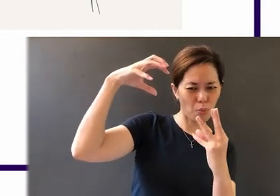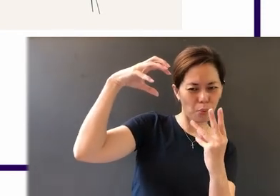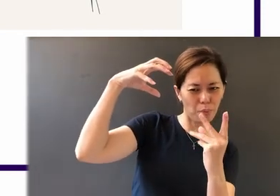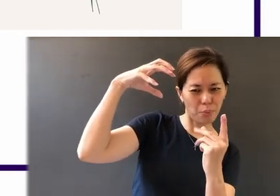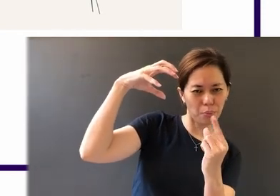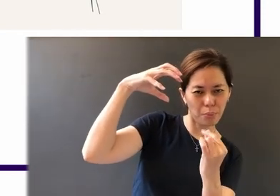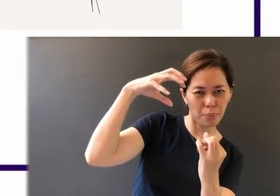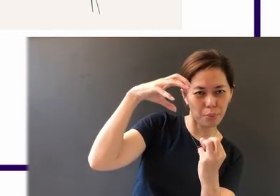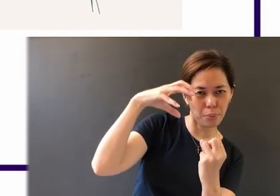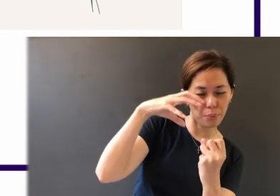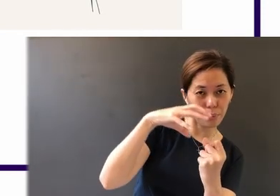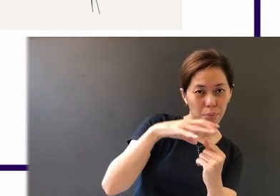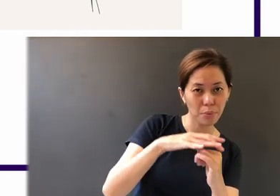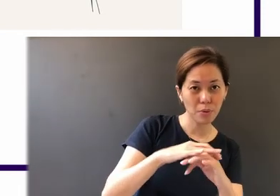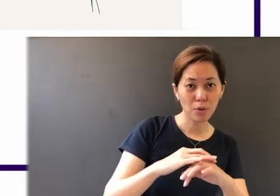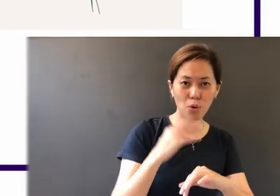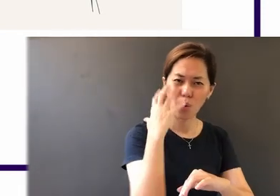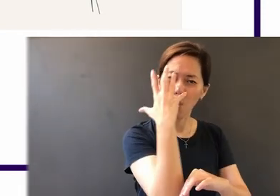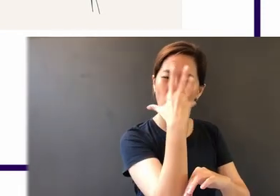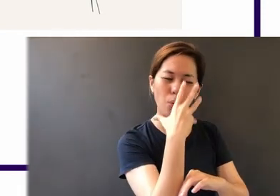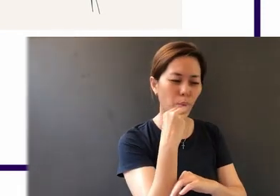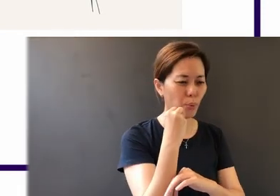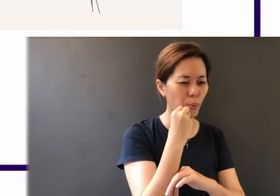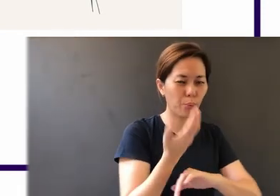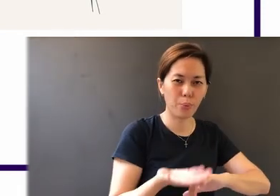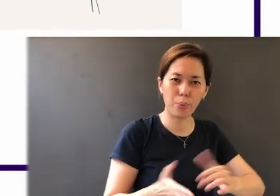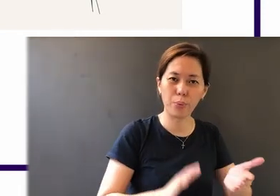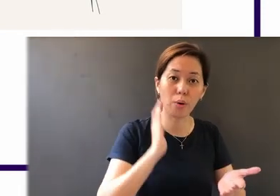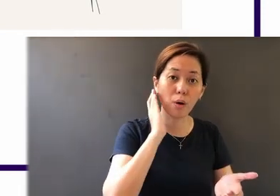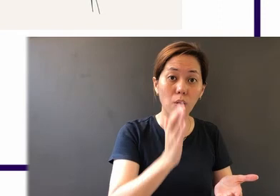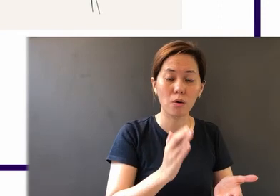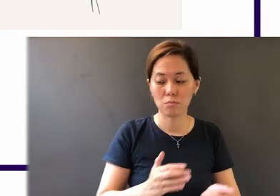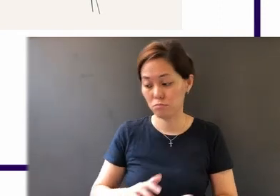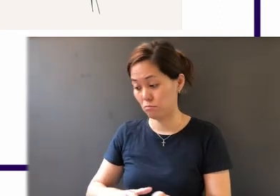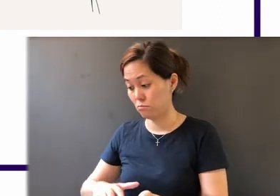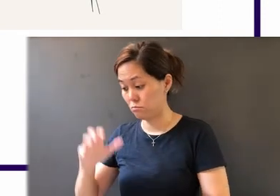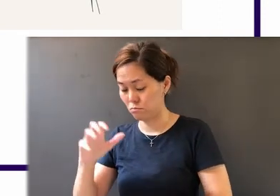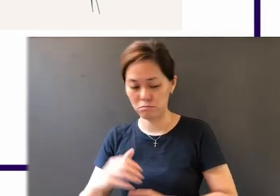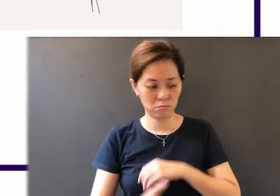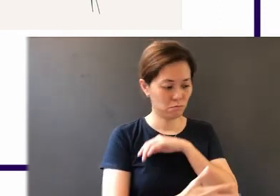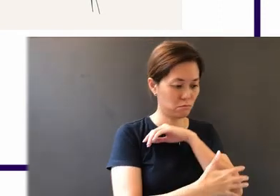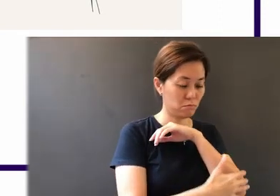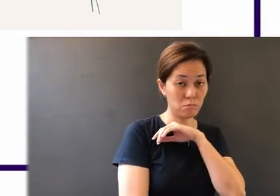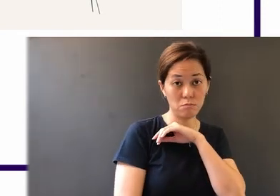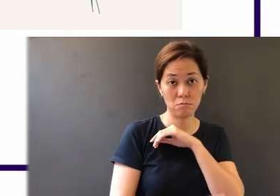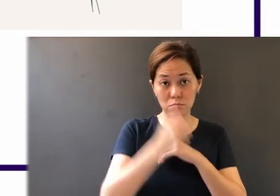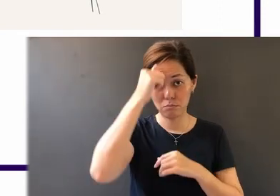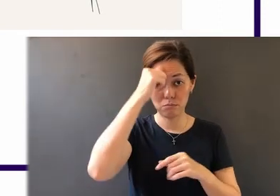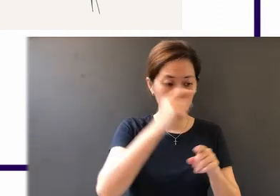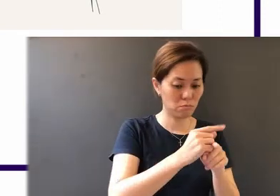fade and its beauty perishes." The rich brother and the poor brother are